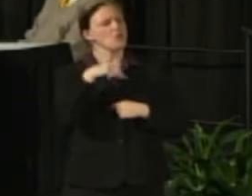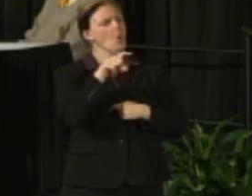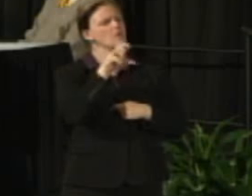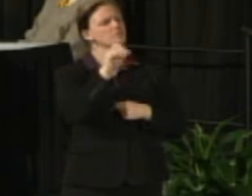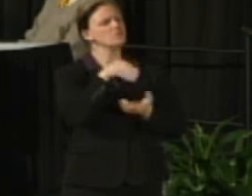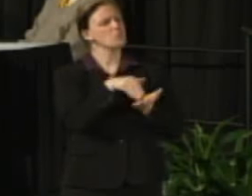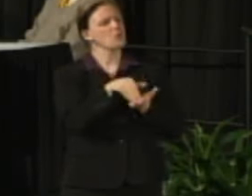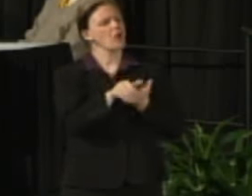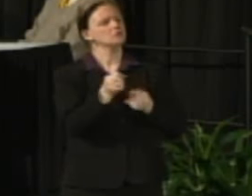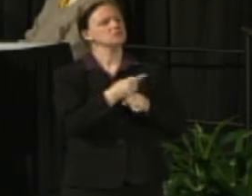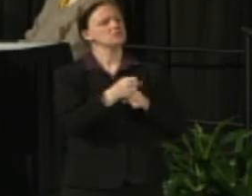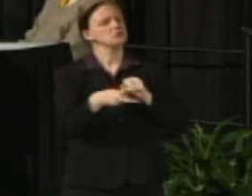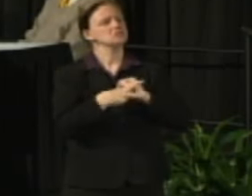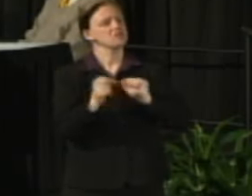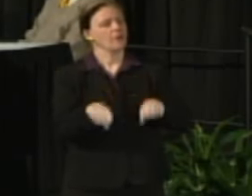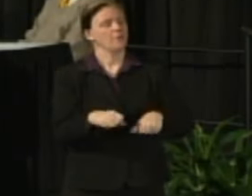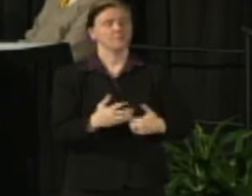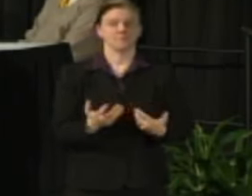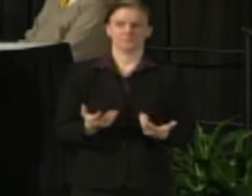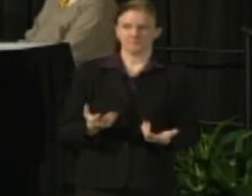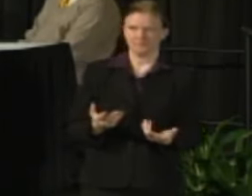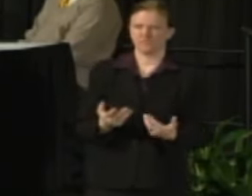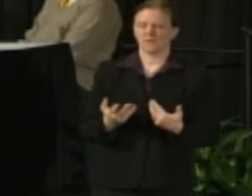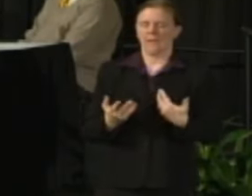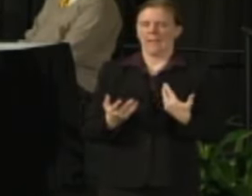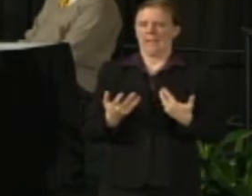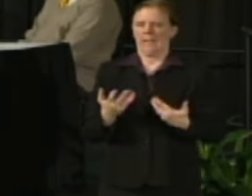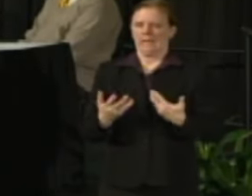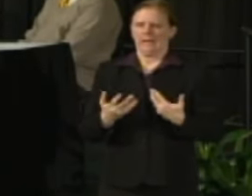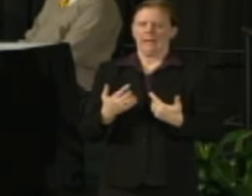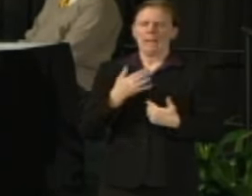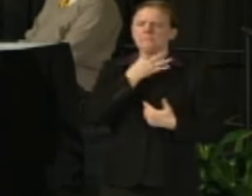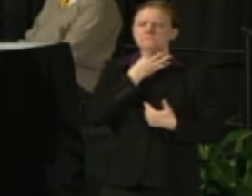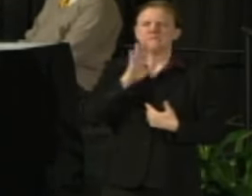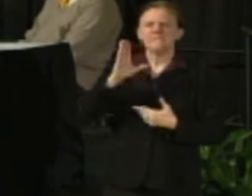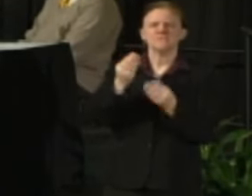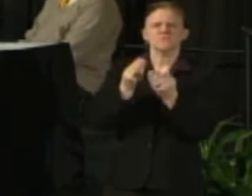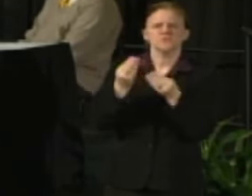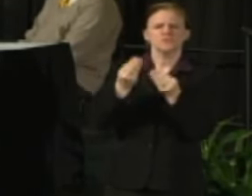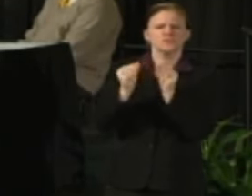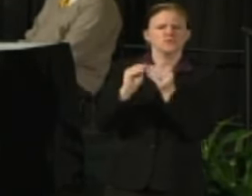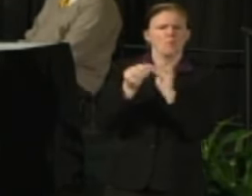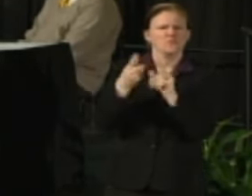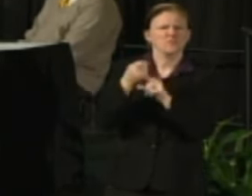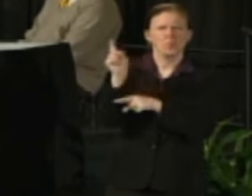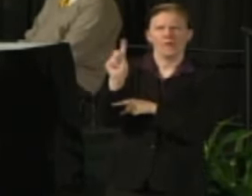and I wonder where that number comes from? I think everyone should be asking what's the basis for that number.